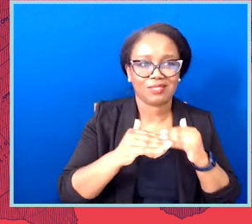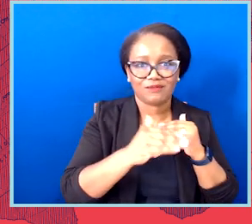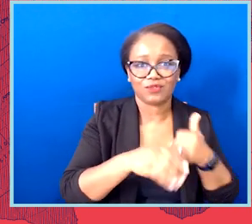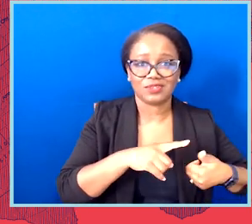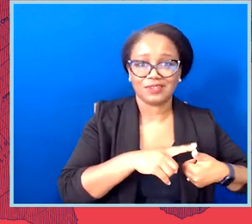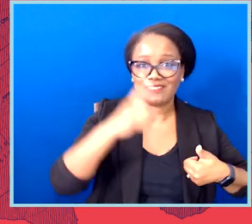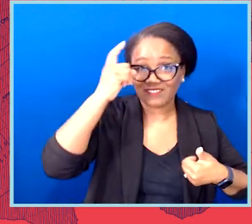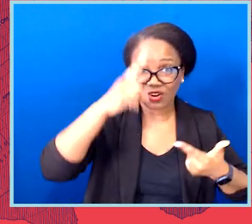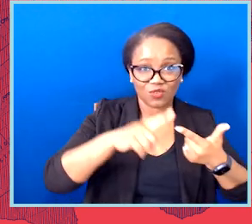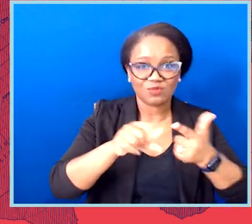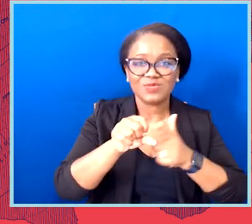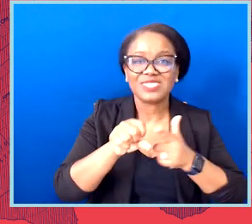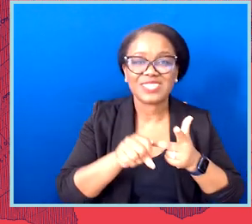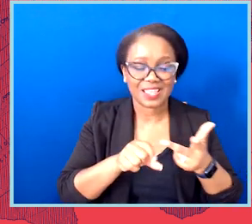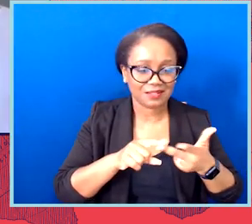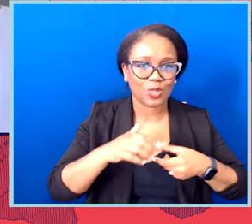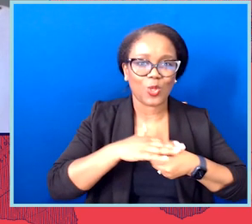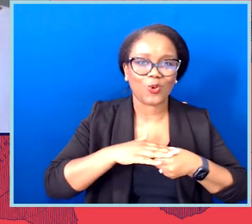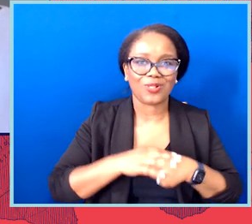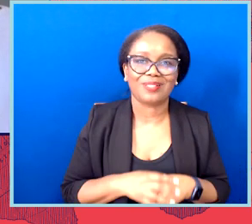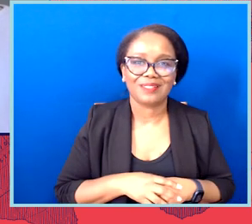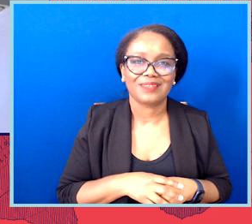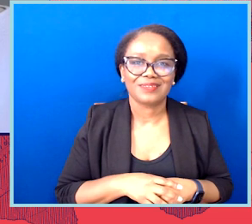state or local levels. I love it.